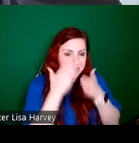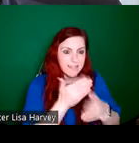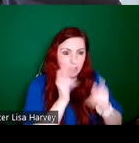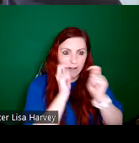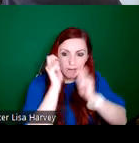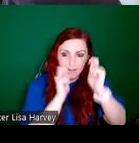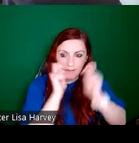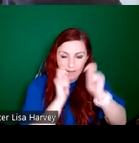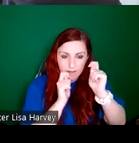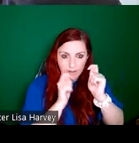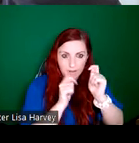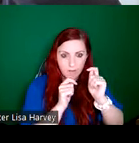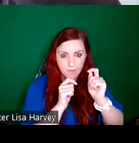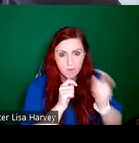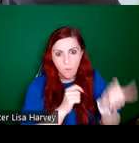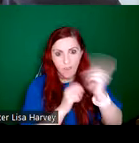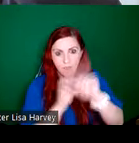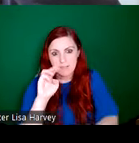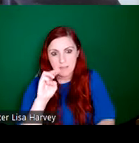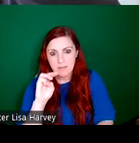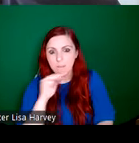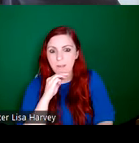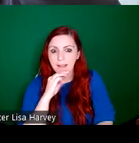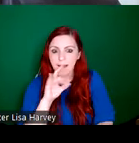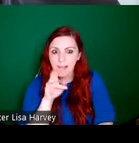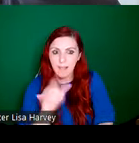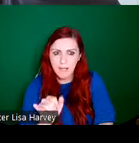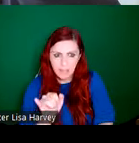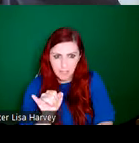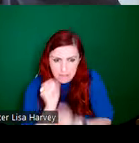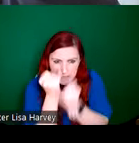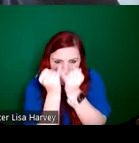Michael Healy is quite a delicate draftsmanship. The design is really imbued